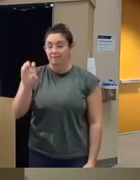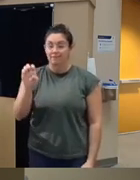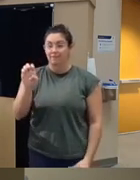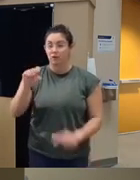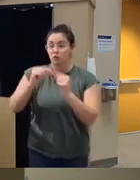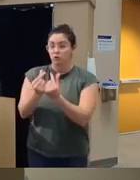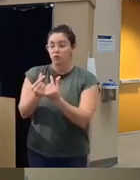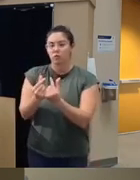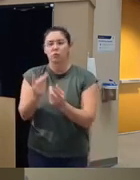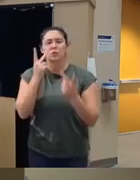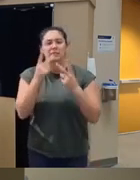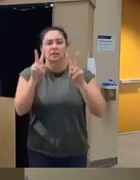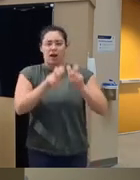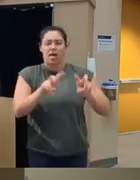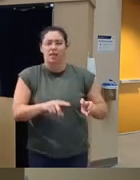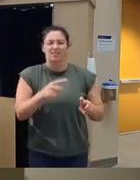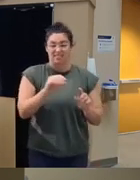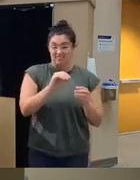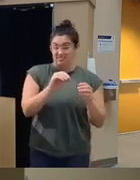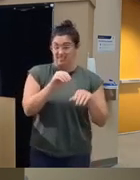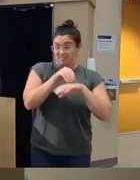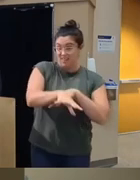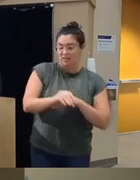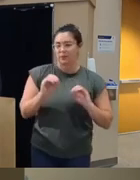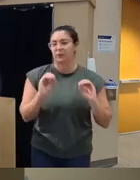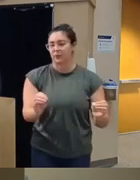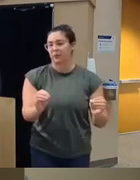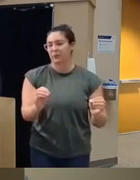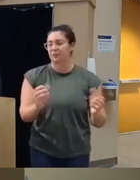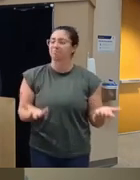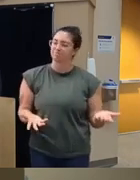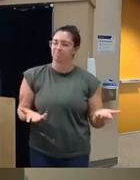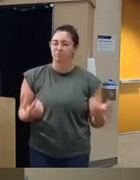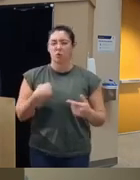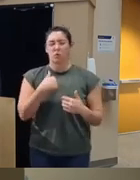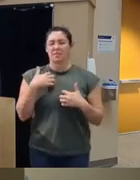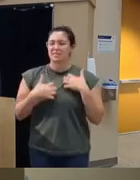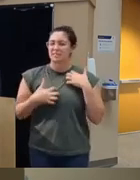have shown that the effect sizes were close to zero and we felt ethically since there was high